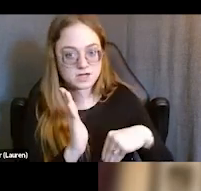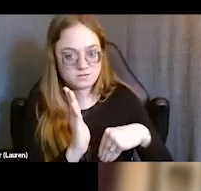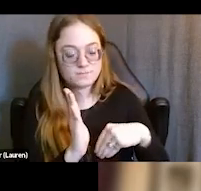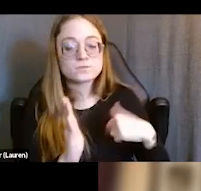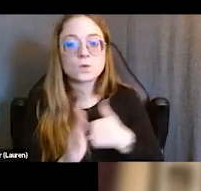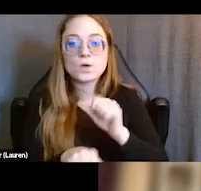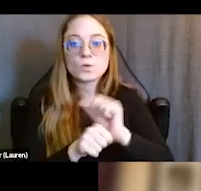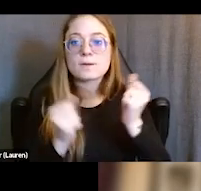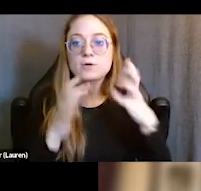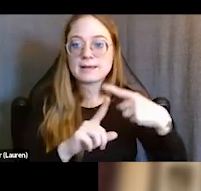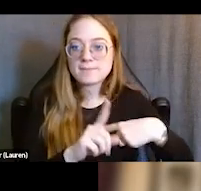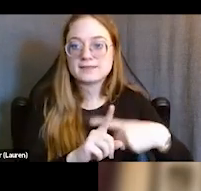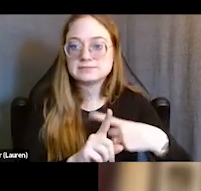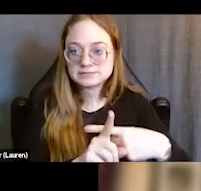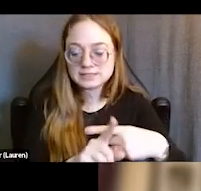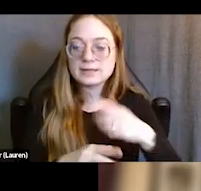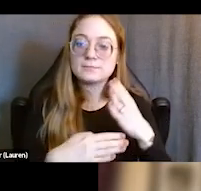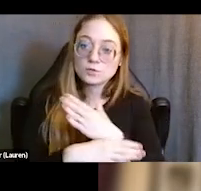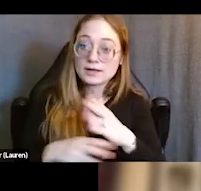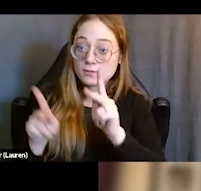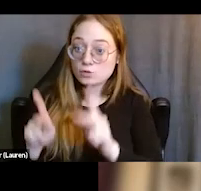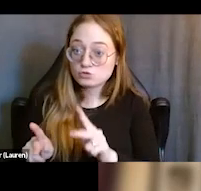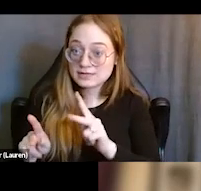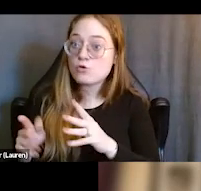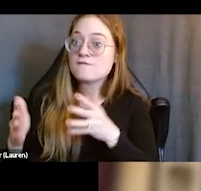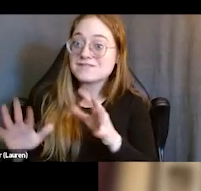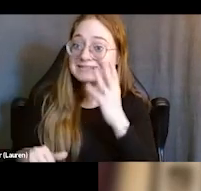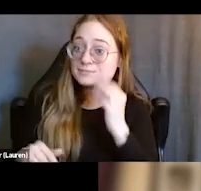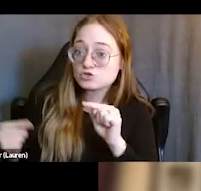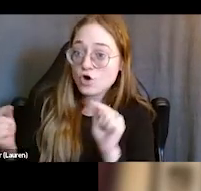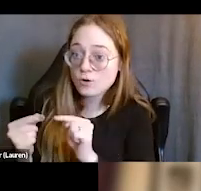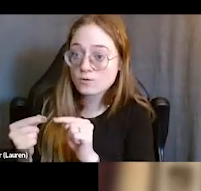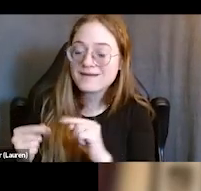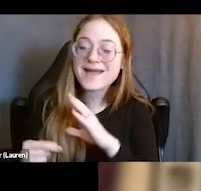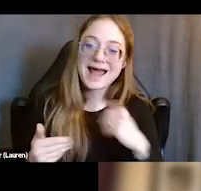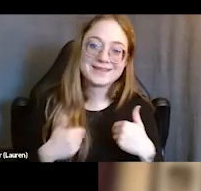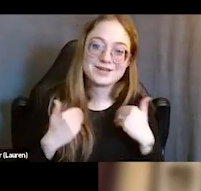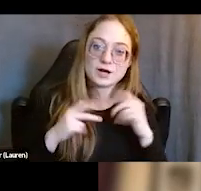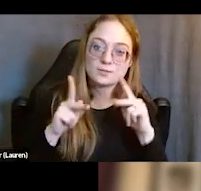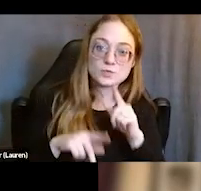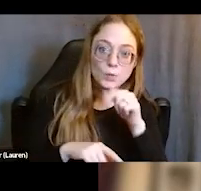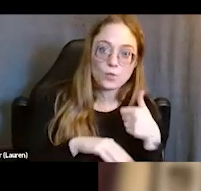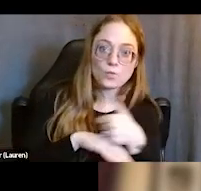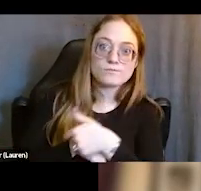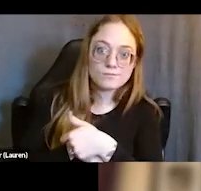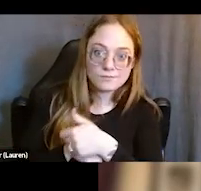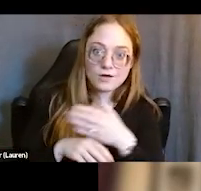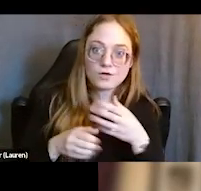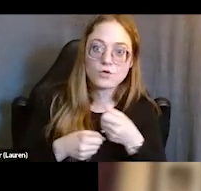between the person or people who have been harmed, as well as the young people who are responsible for causing that harm, to prepare them separately